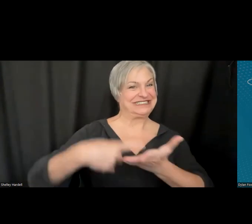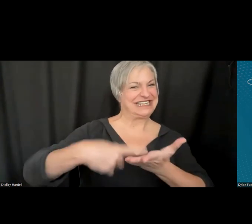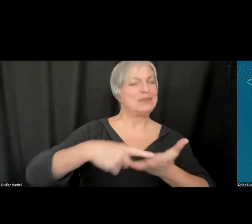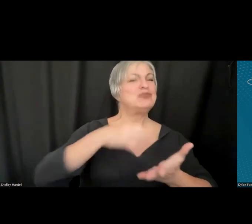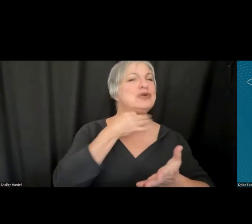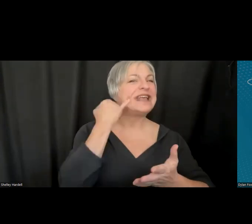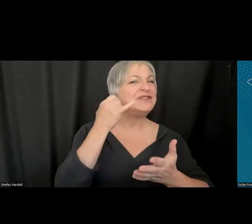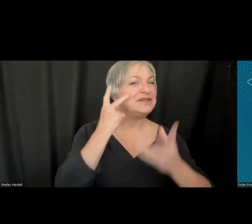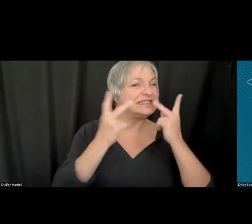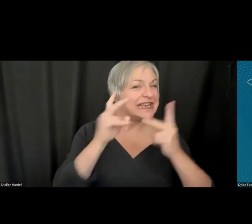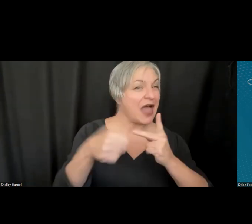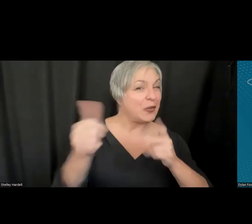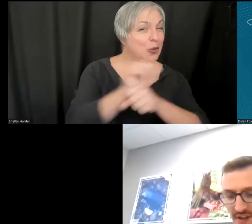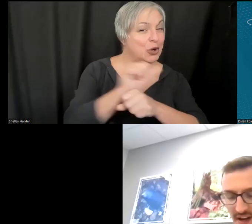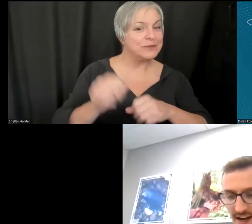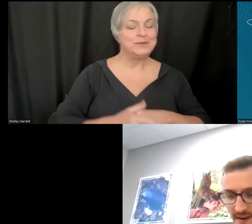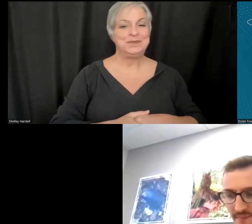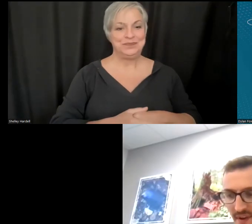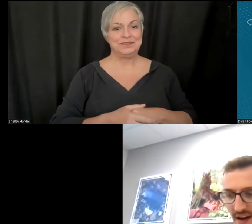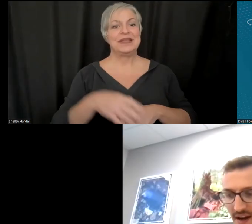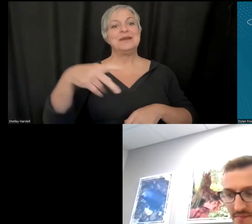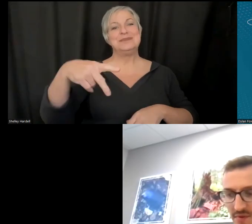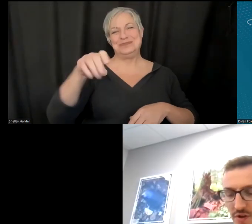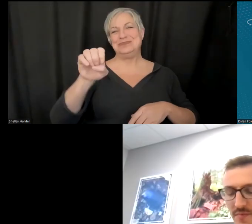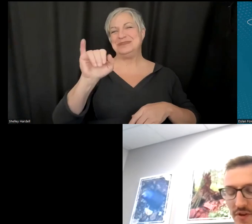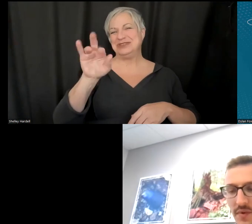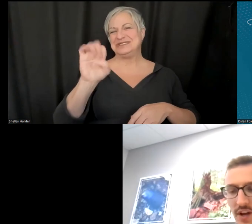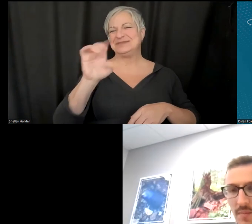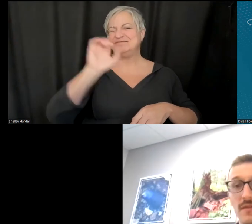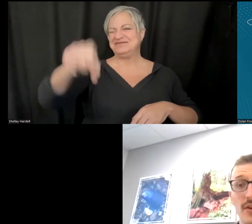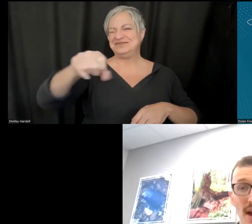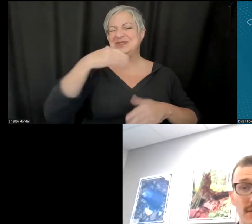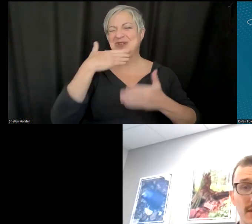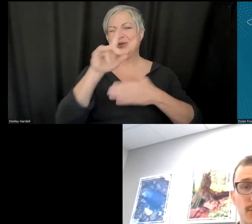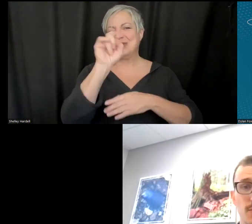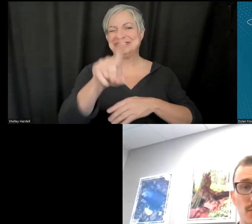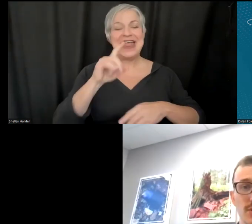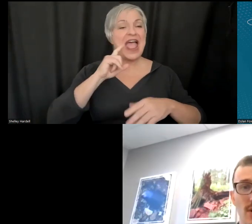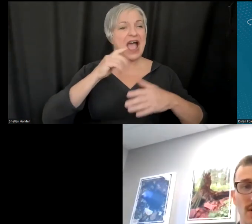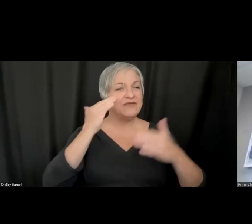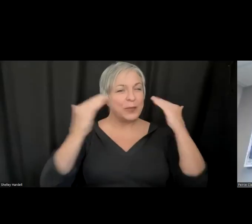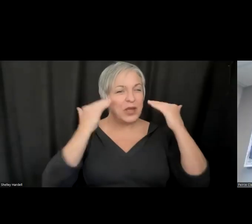Peirce: It's a good question. I am certainly familiar with a couple of other advocacy groups that are